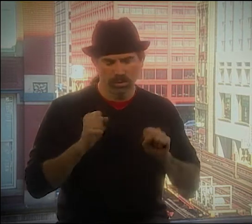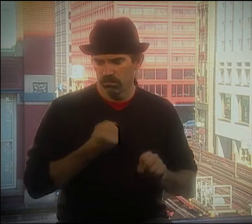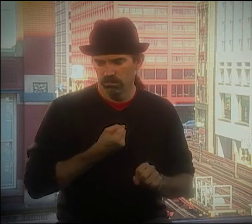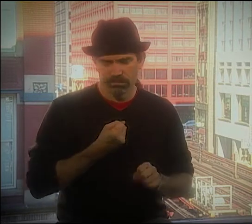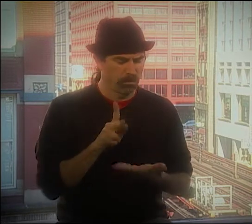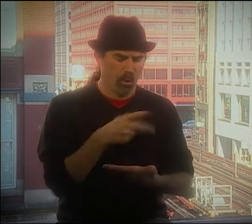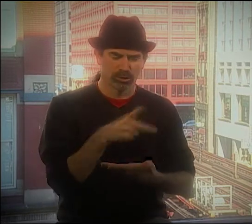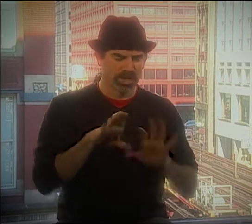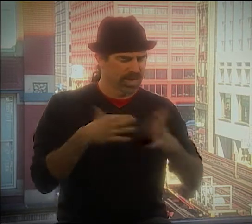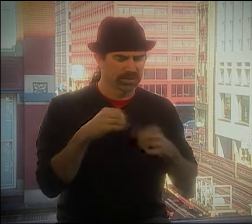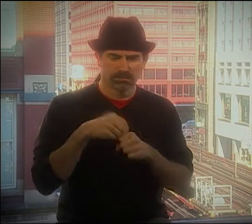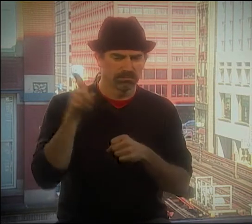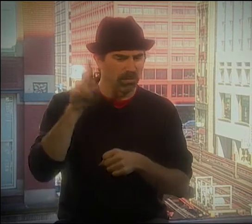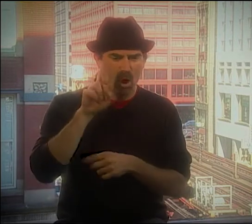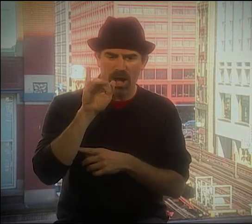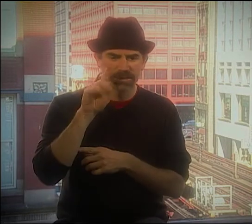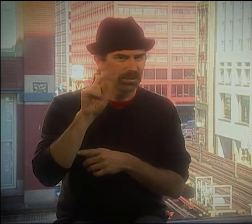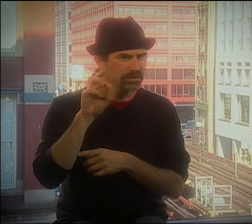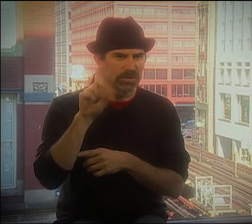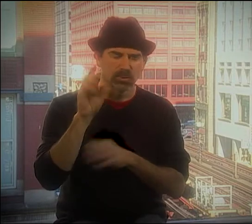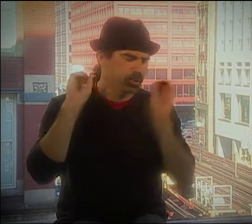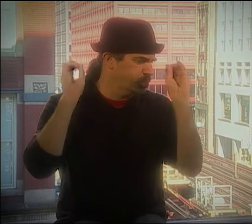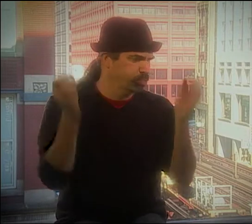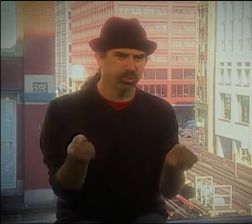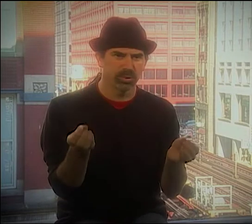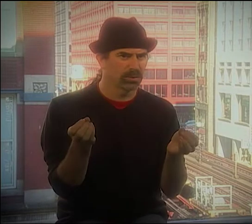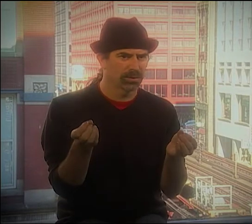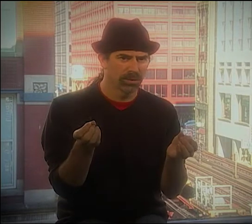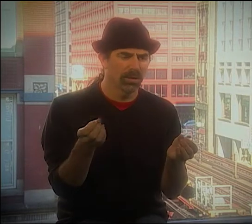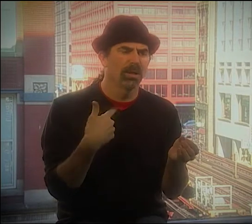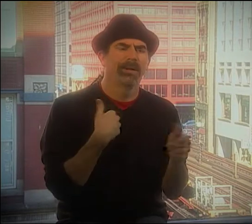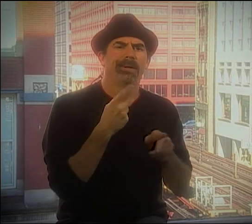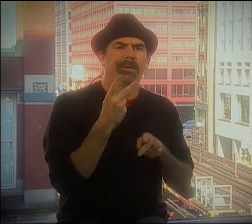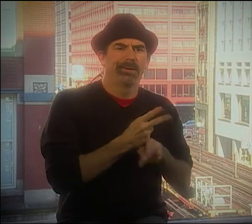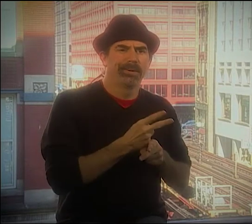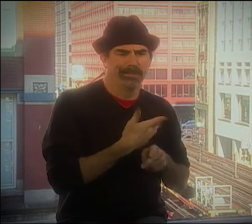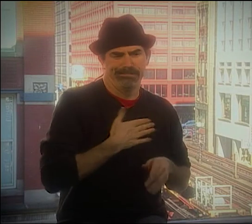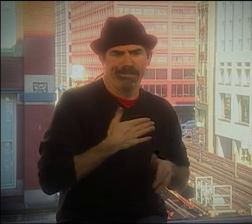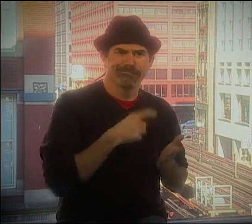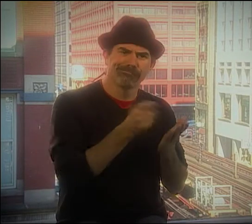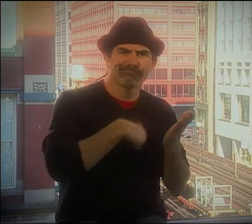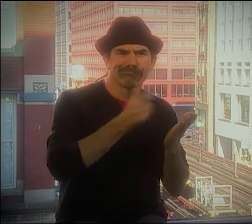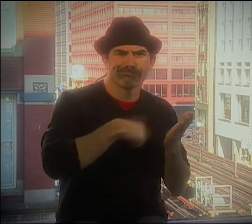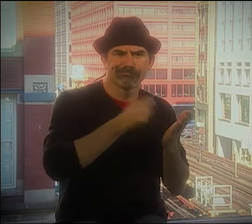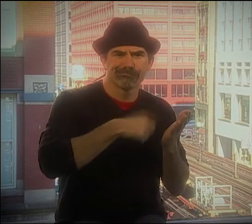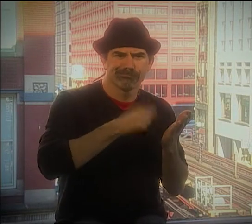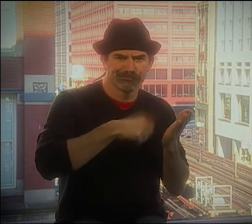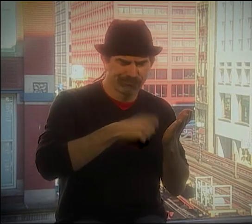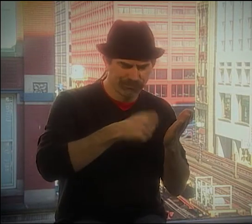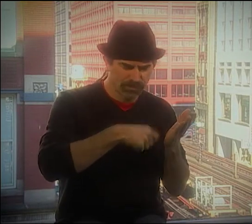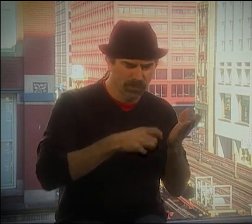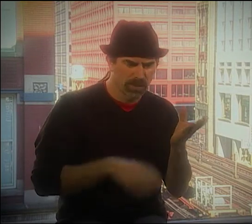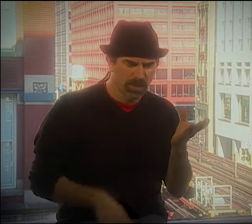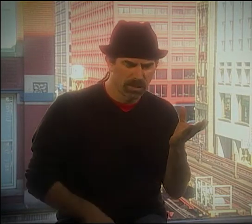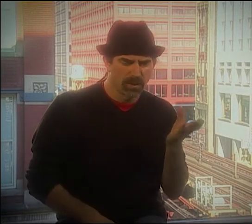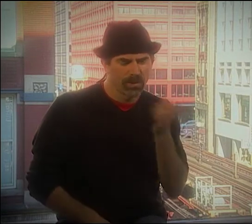NOPE, I NEVER TOOK A POETRY COURSE AT RIT OR NTID AT ALL. YOU KNOW, I KEPT MY WRITINGS.